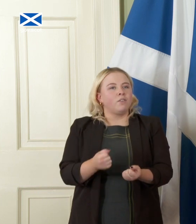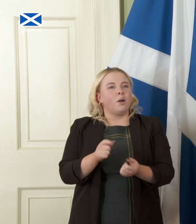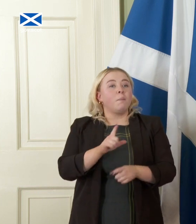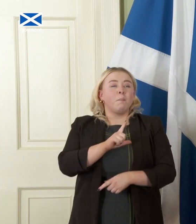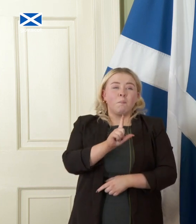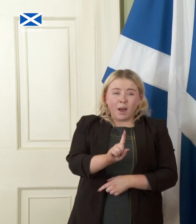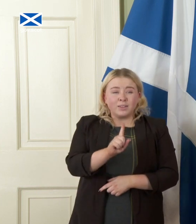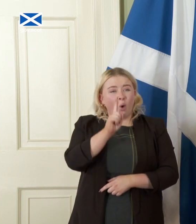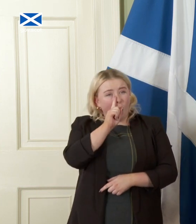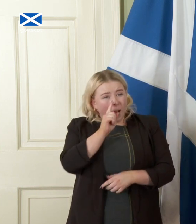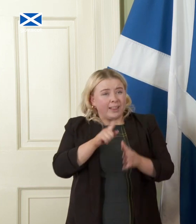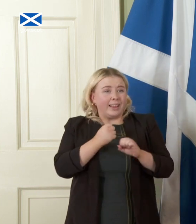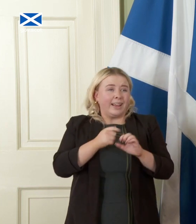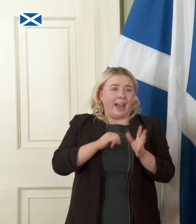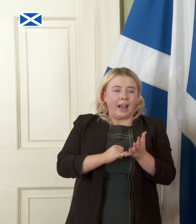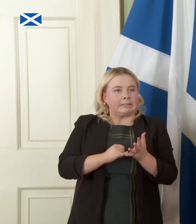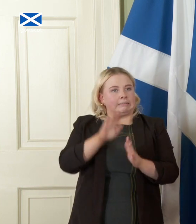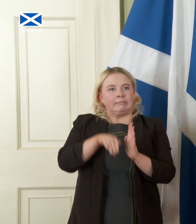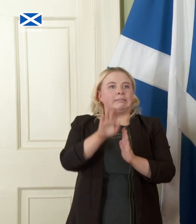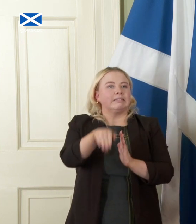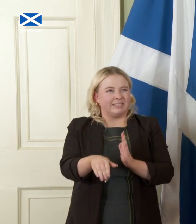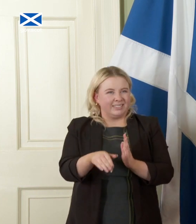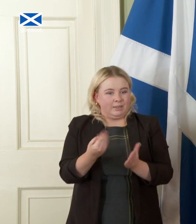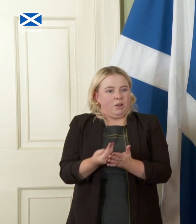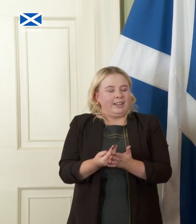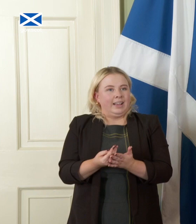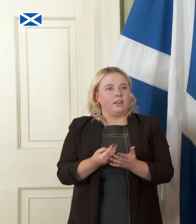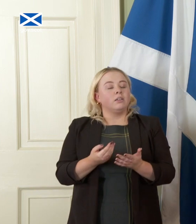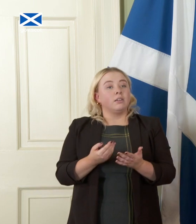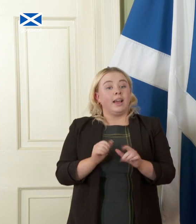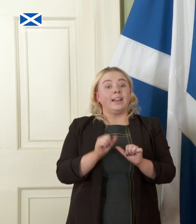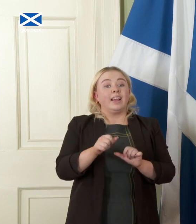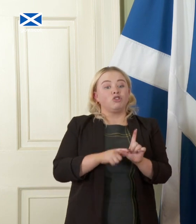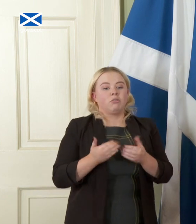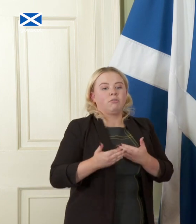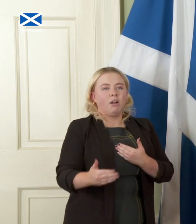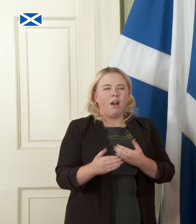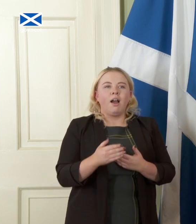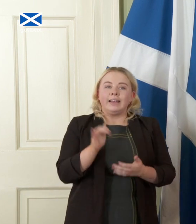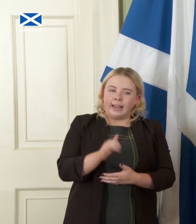asset and as we look ahead put aside the the price of oil there are other factors not least the